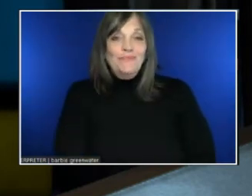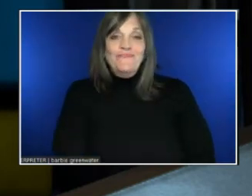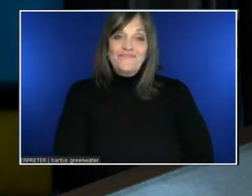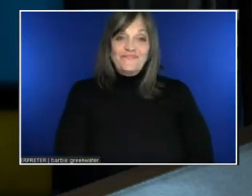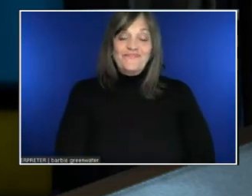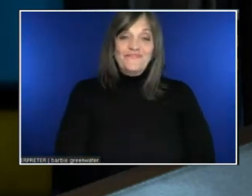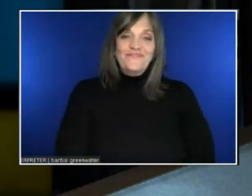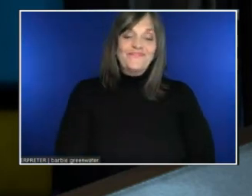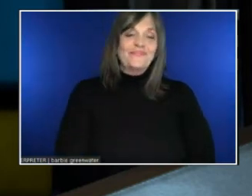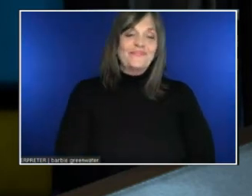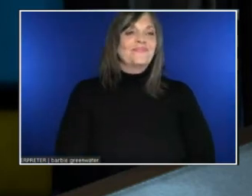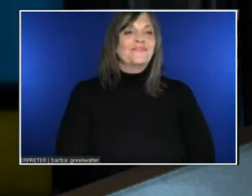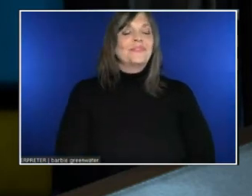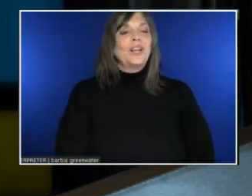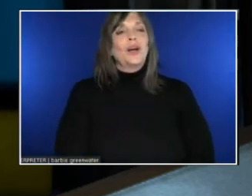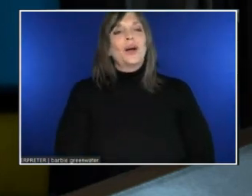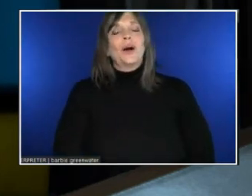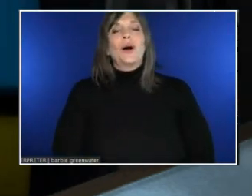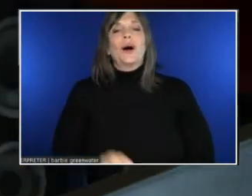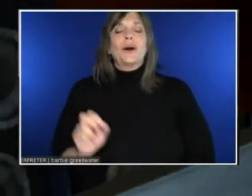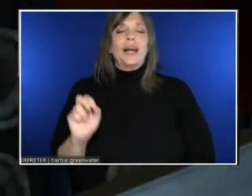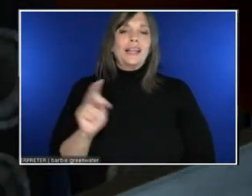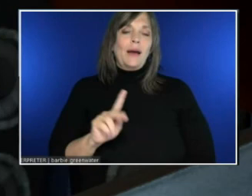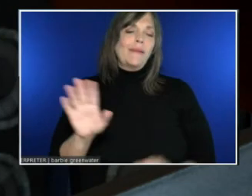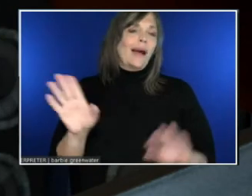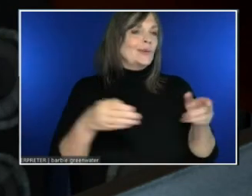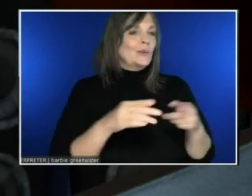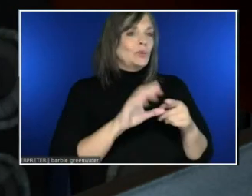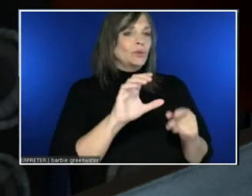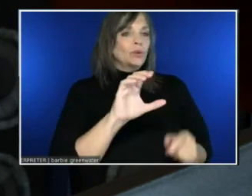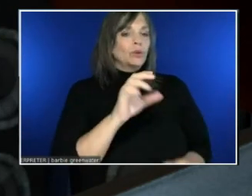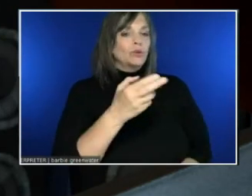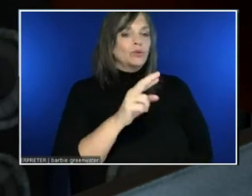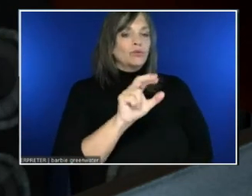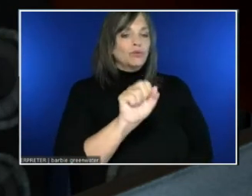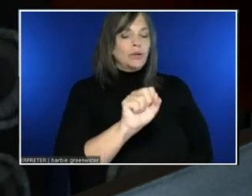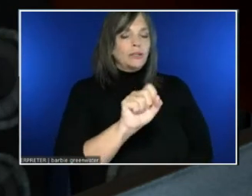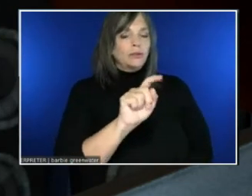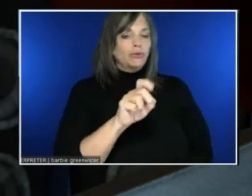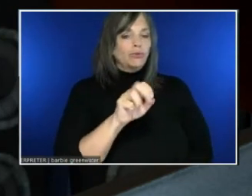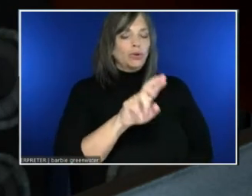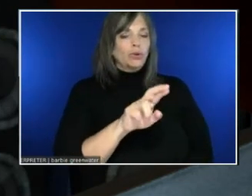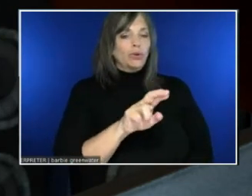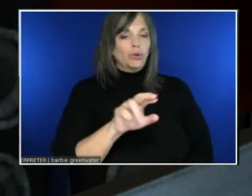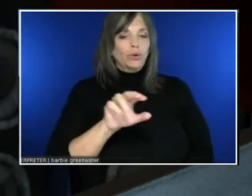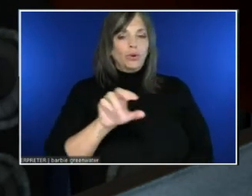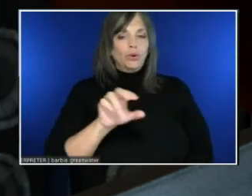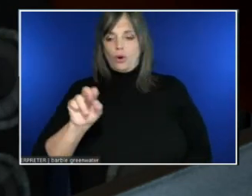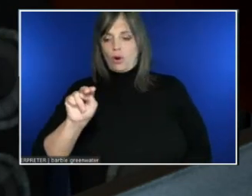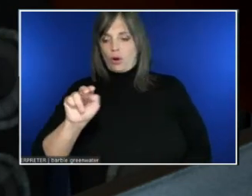Chris Turner? I'm gonna turn on your on-air and megaphone. I think that'll put your microphone on.